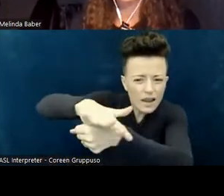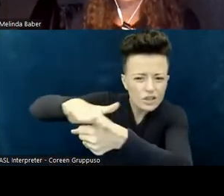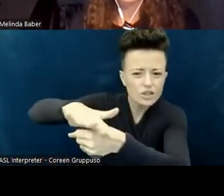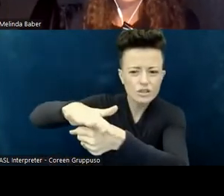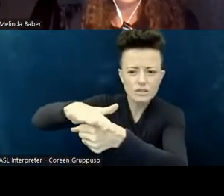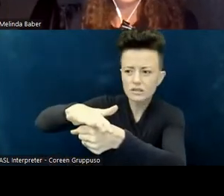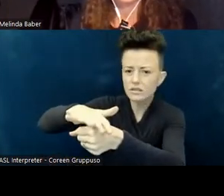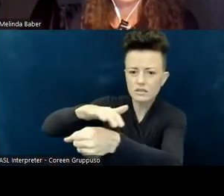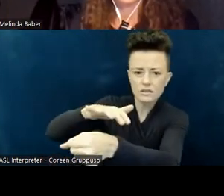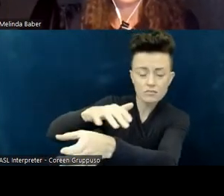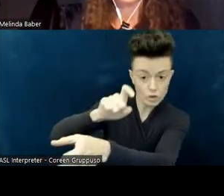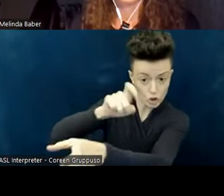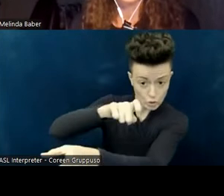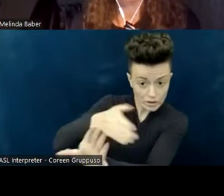before you showed up?